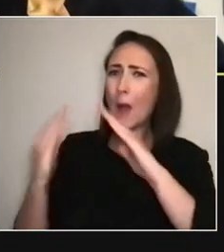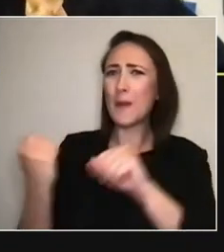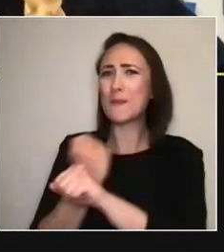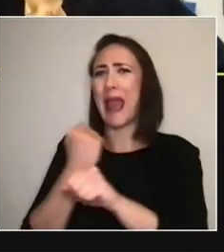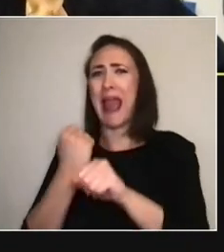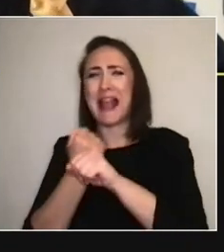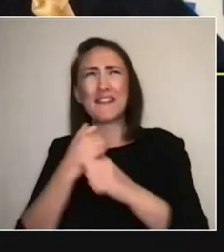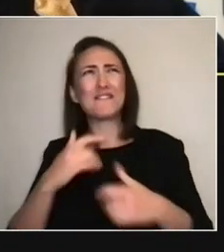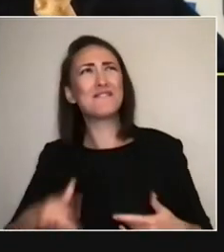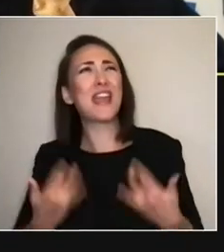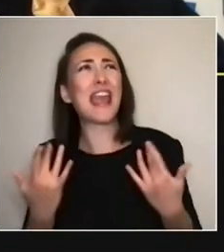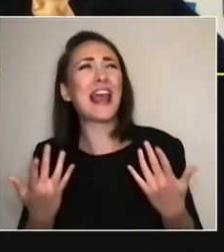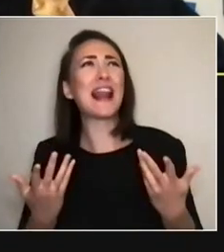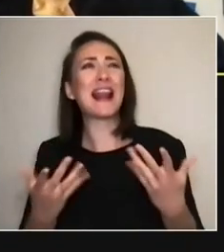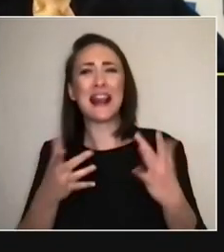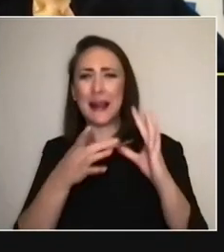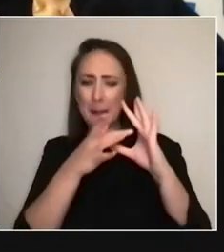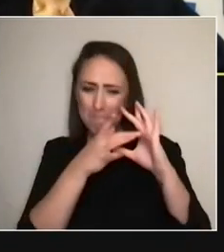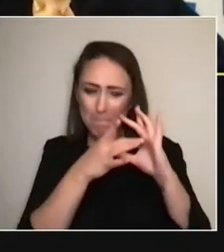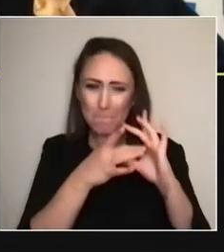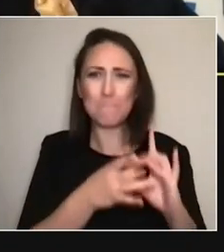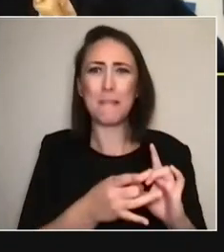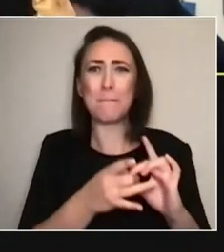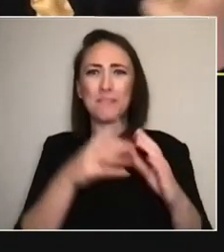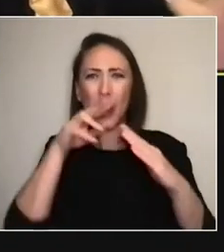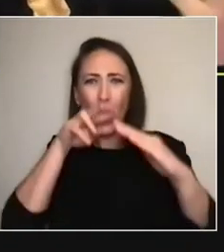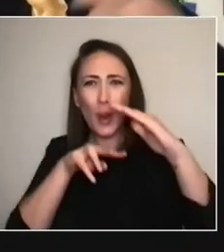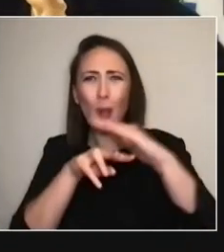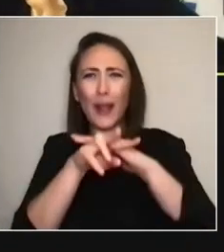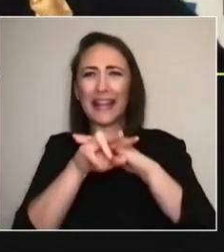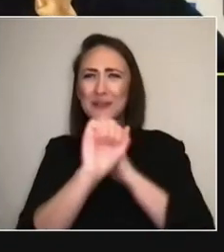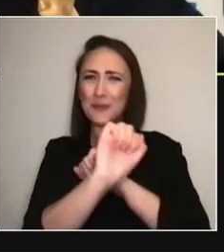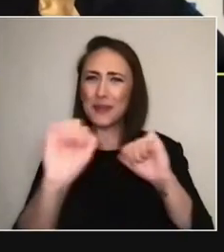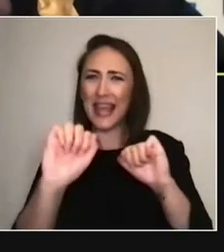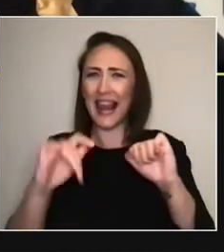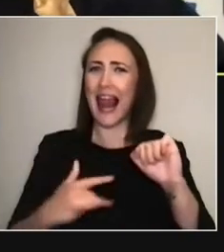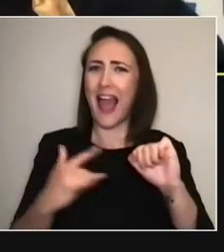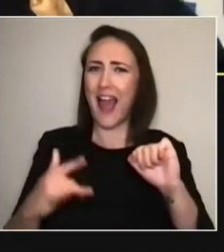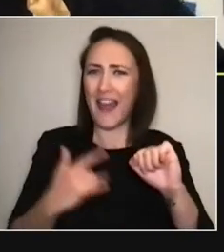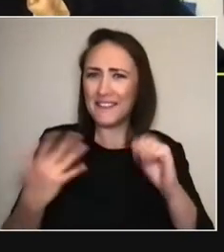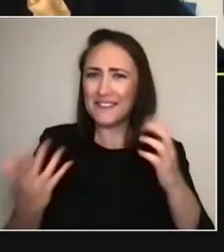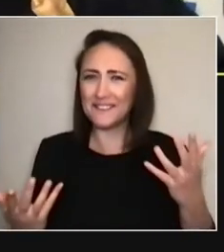It's almost that kind of,... that look in. We're already doing it now —